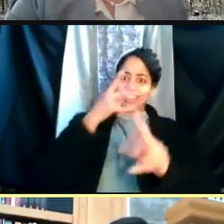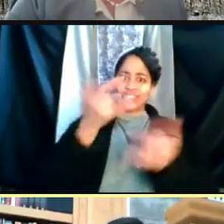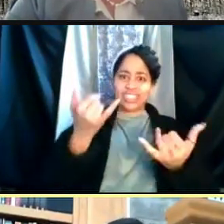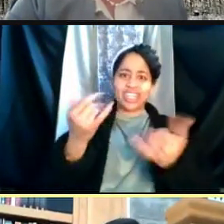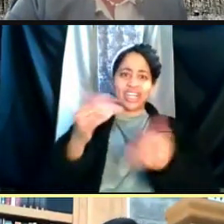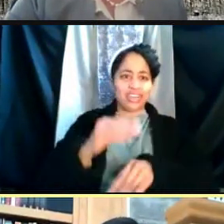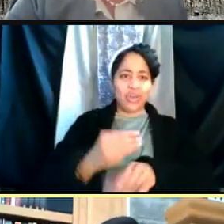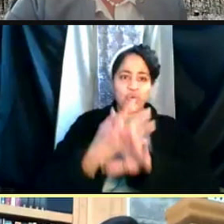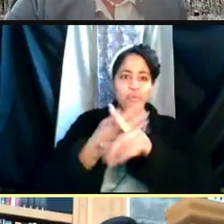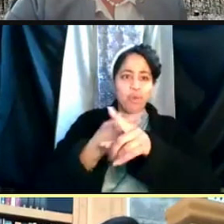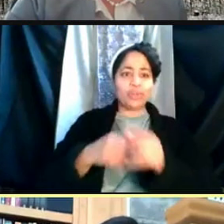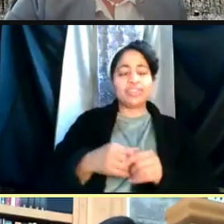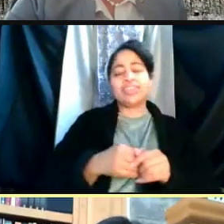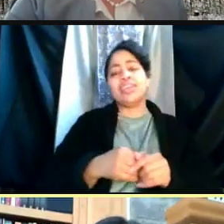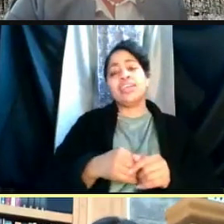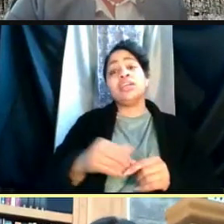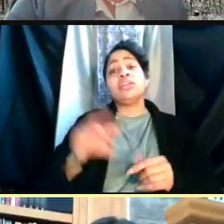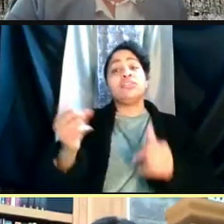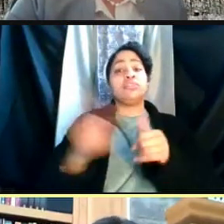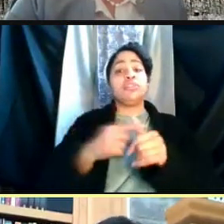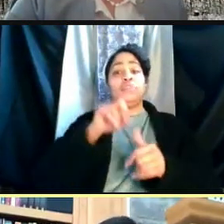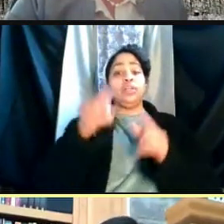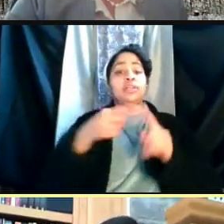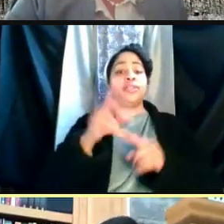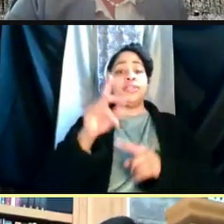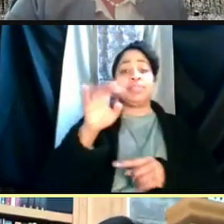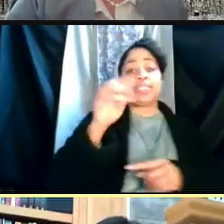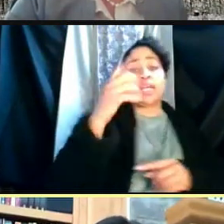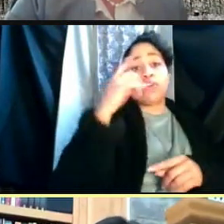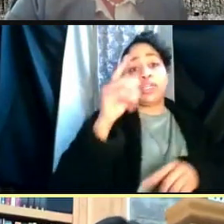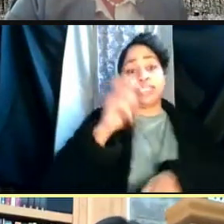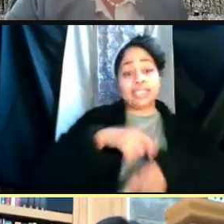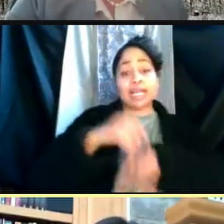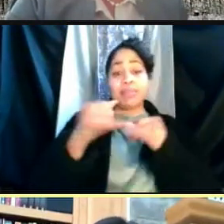The first question is about an update for timeline, for vaccinations for employees and students.